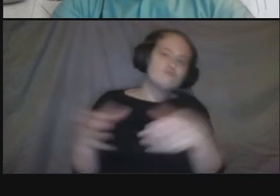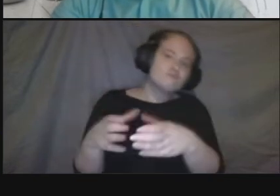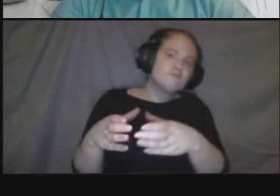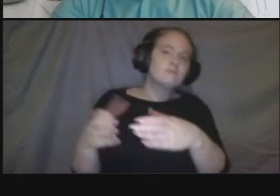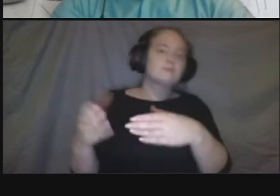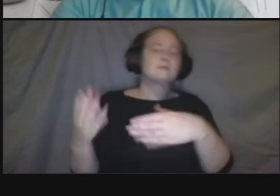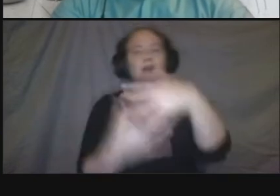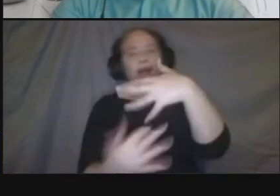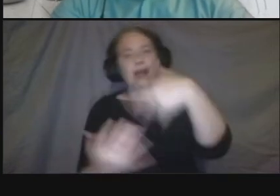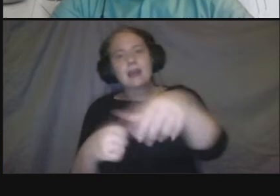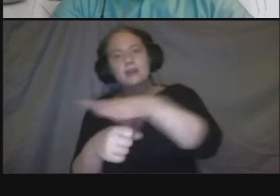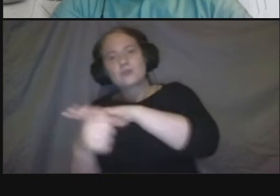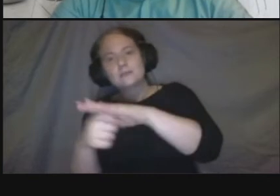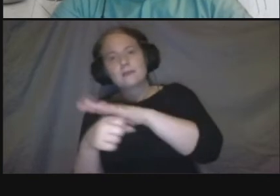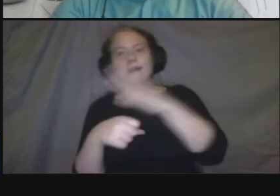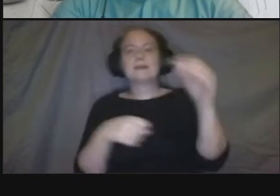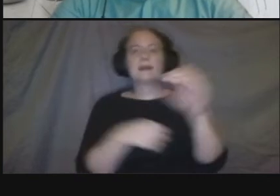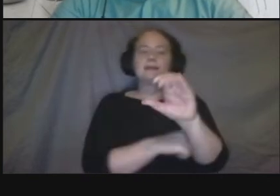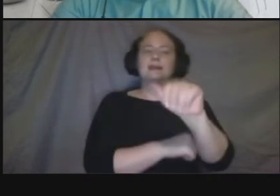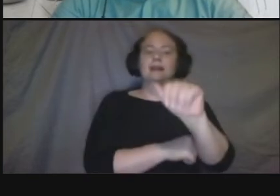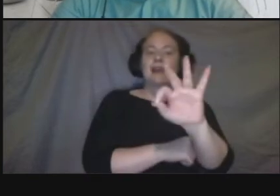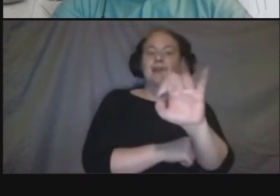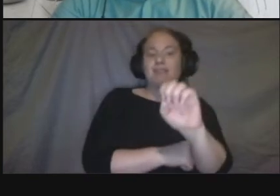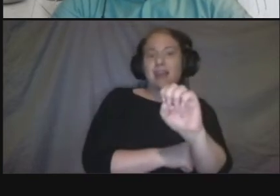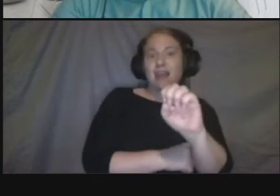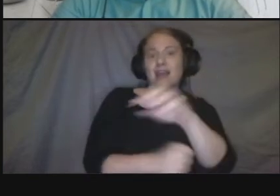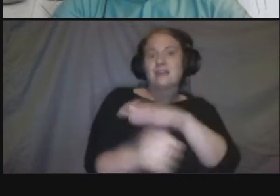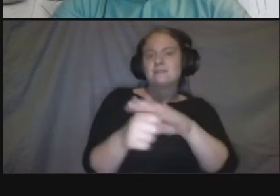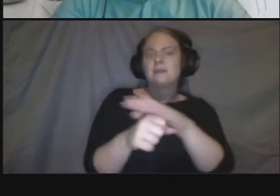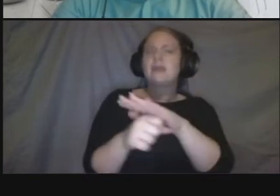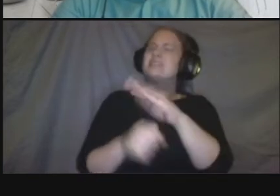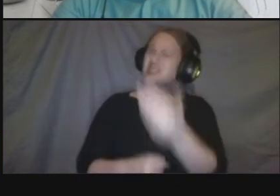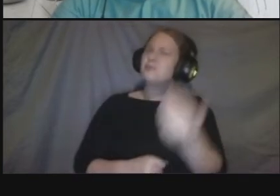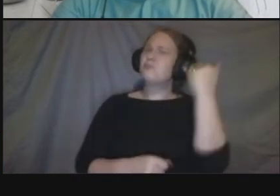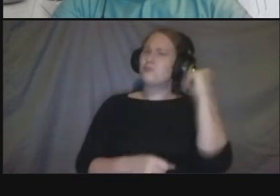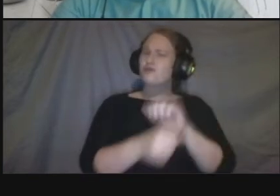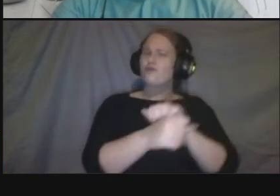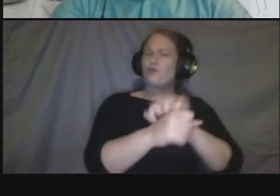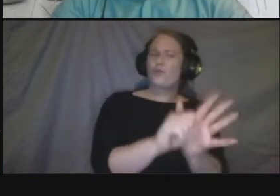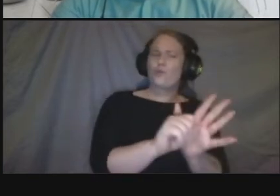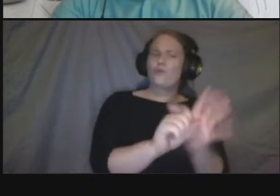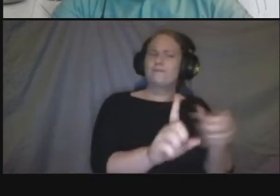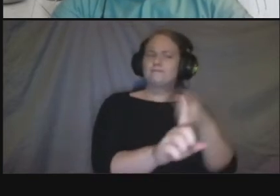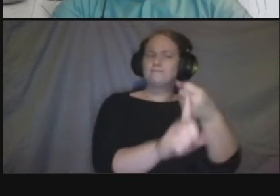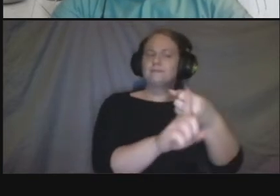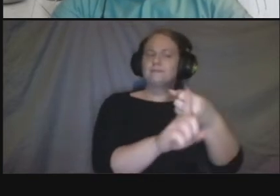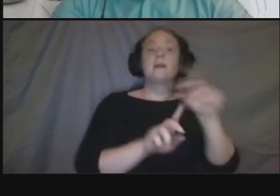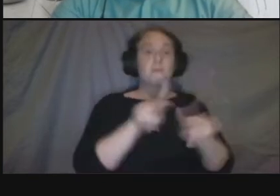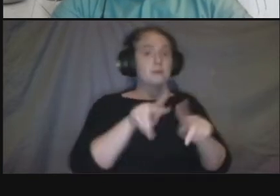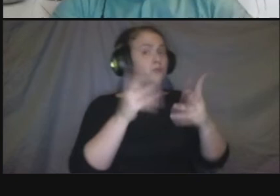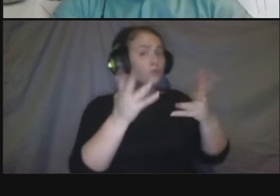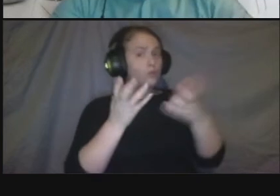the pandemic is you know people wanted more green space people wanted more uh places to sit or um